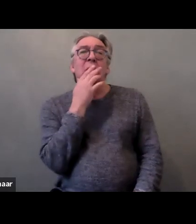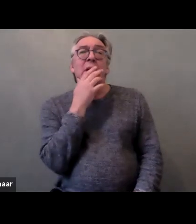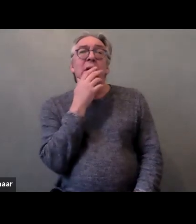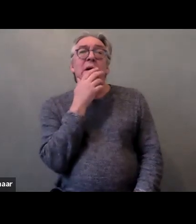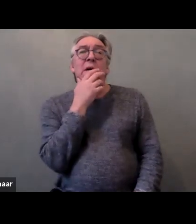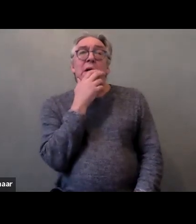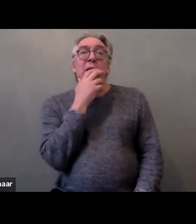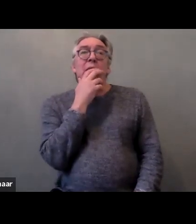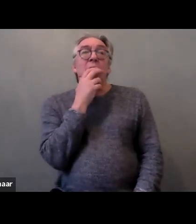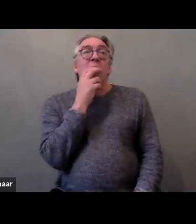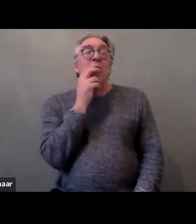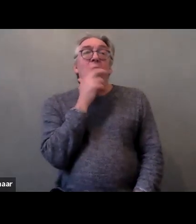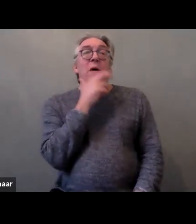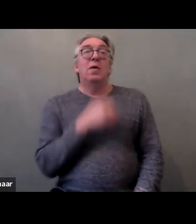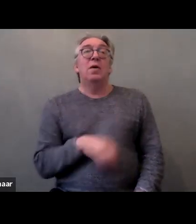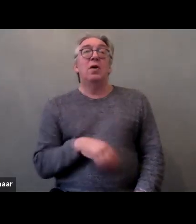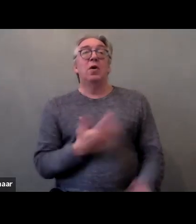This is where rules are making life hard